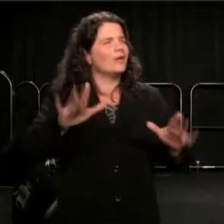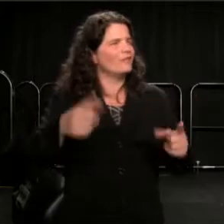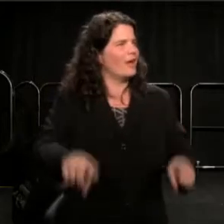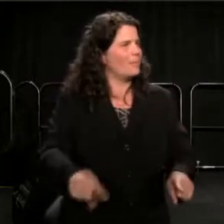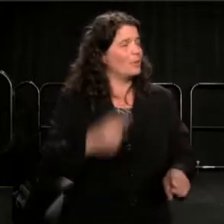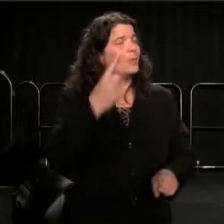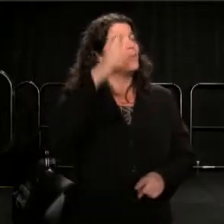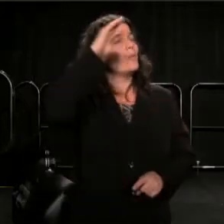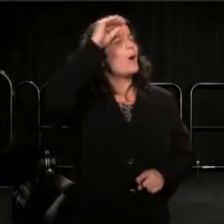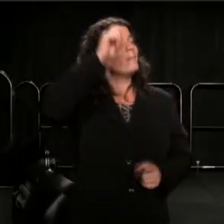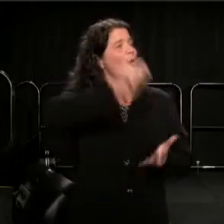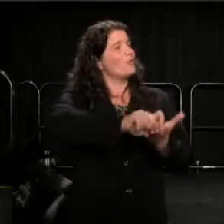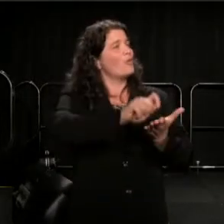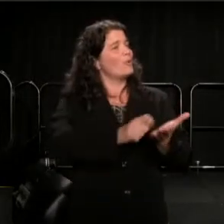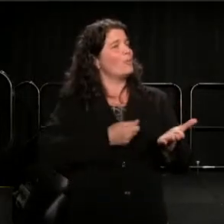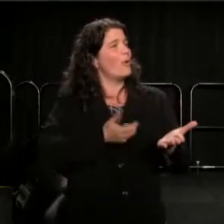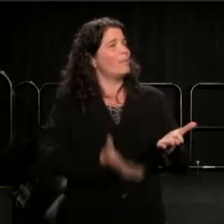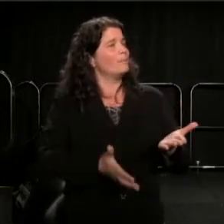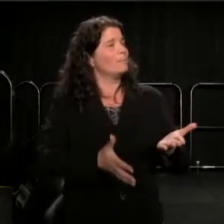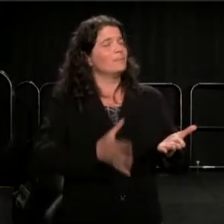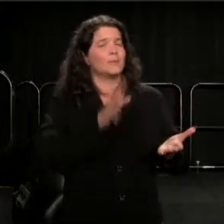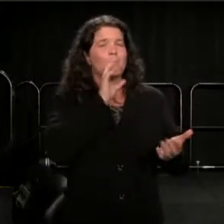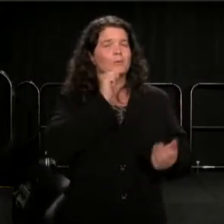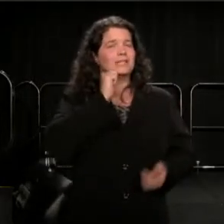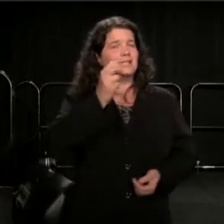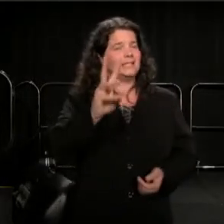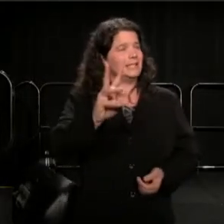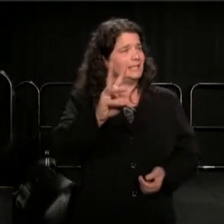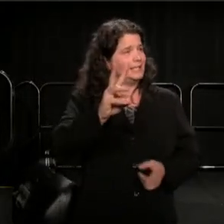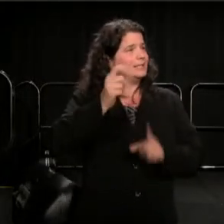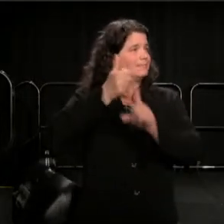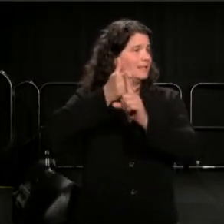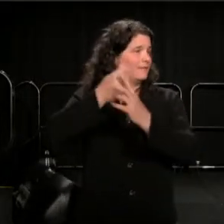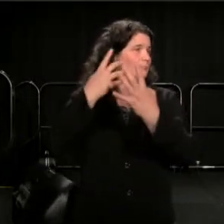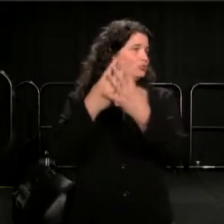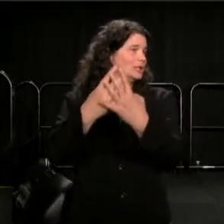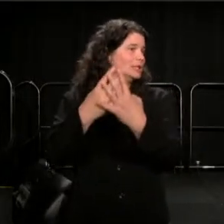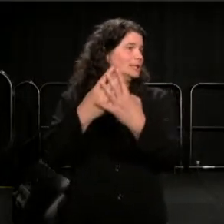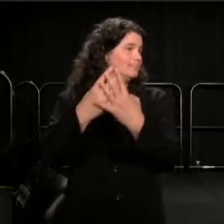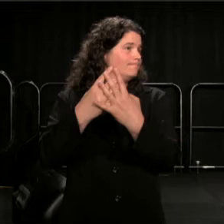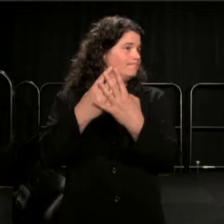16 years old and was in prison. It ended.